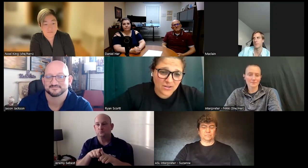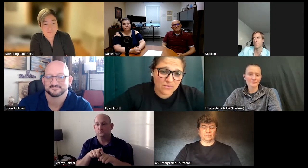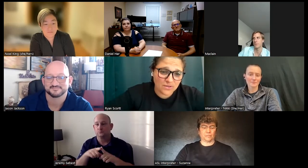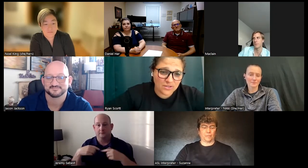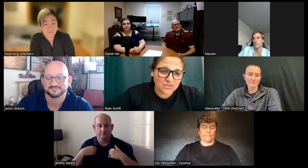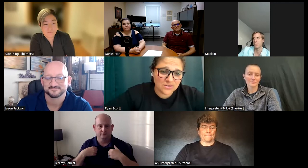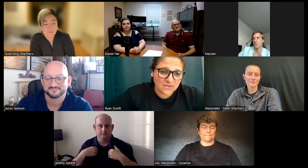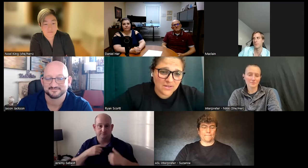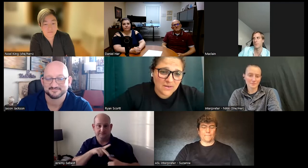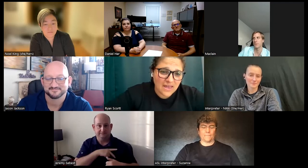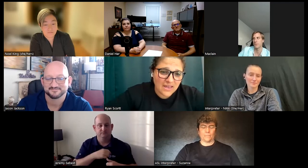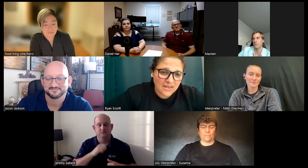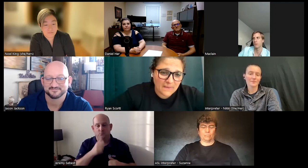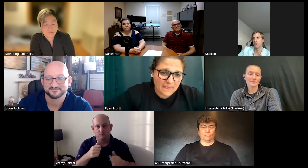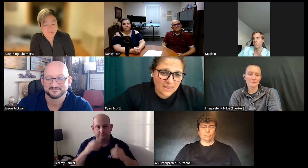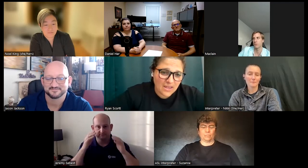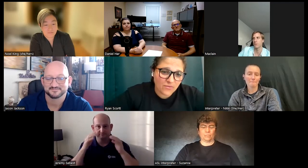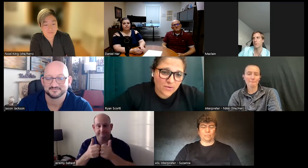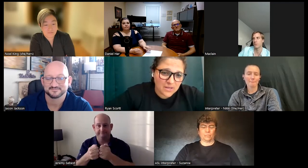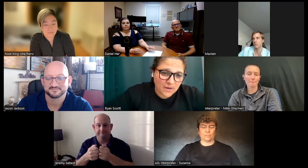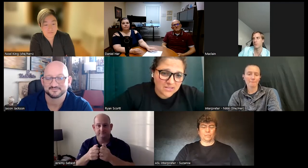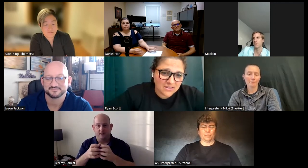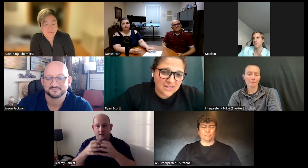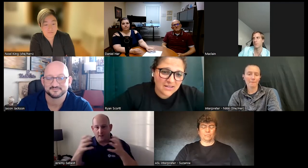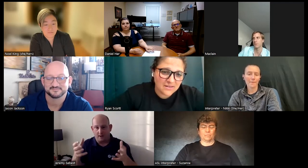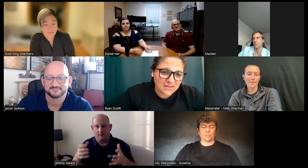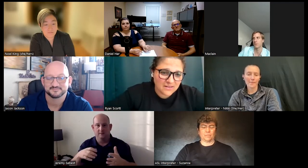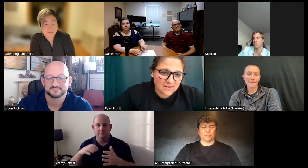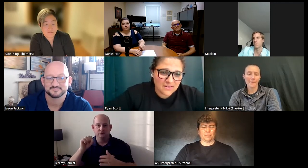how you produce and for me personally